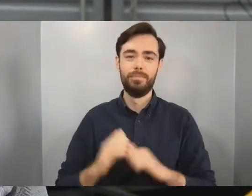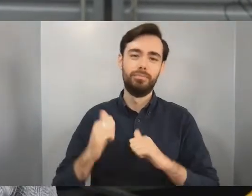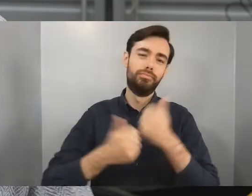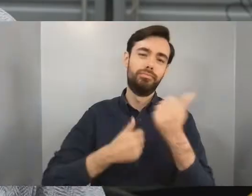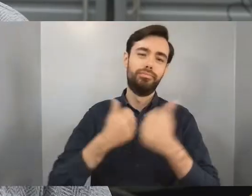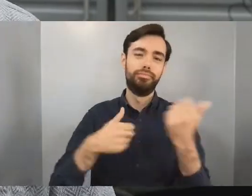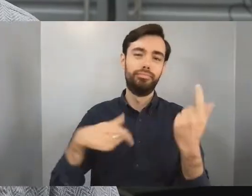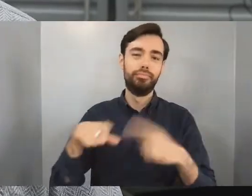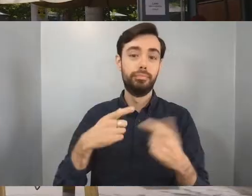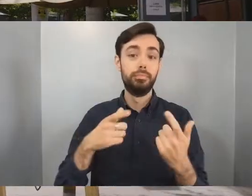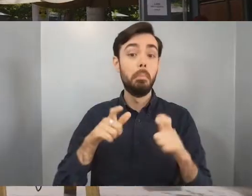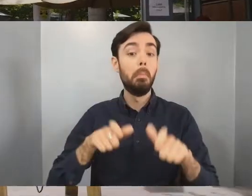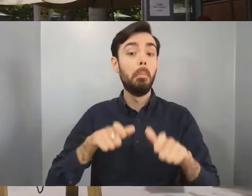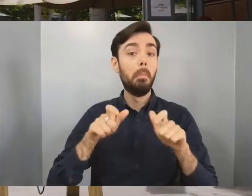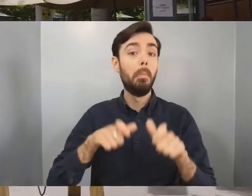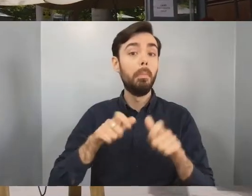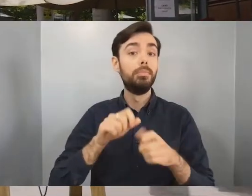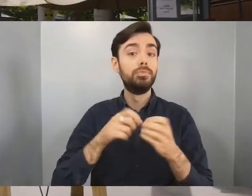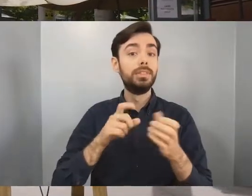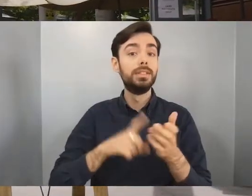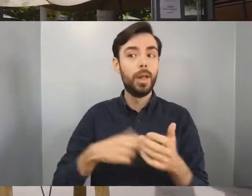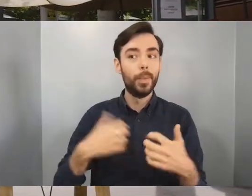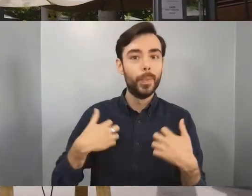see you come down here!